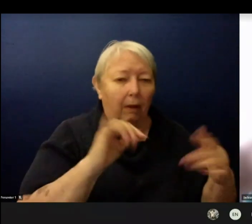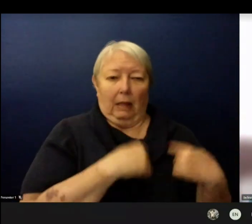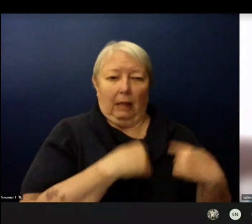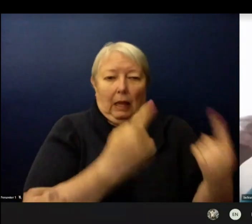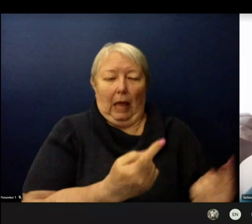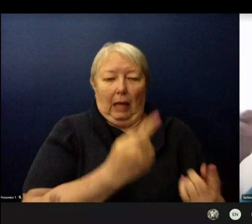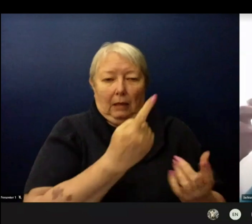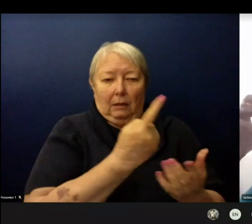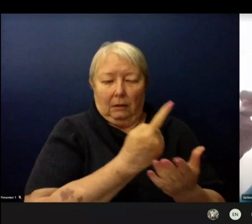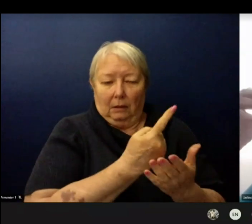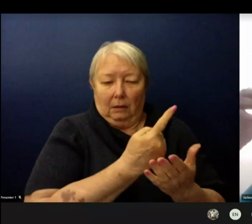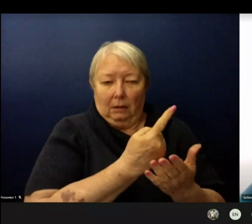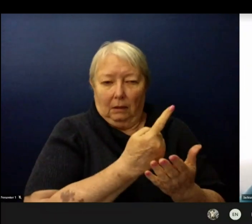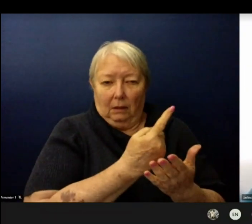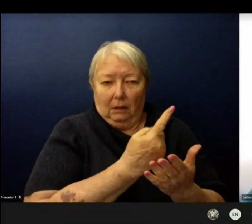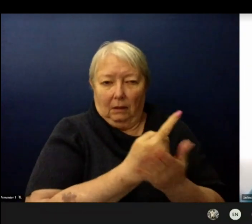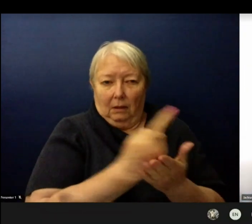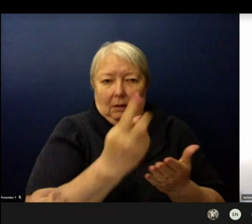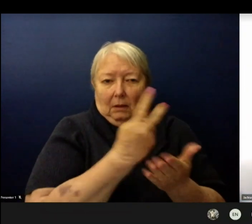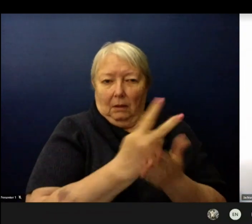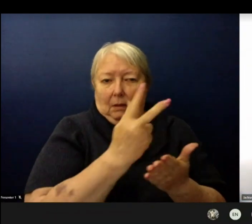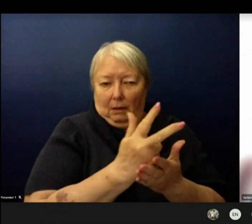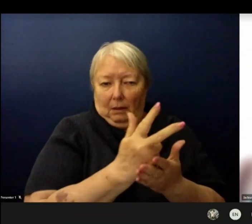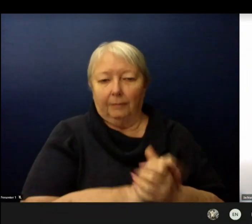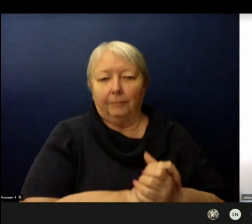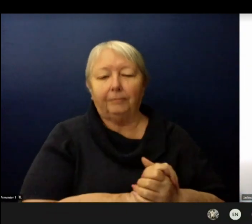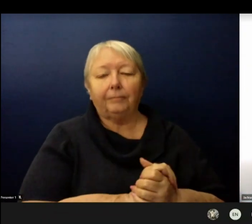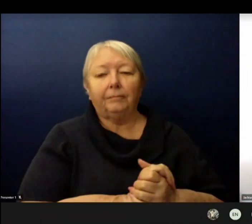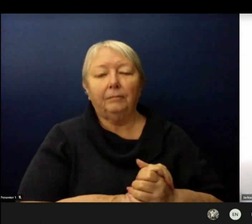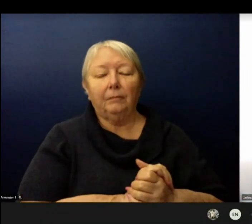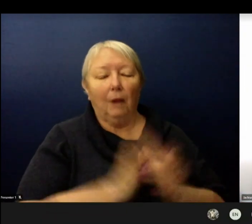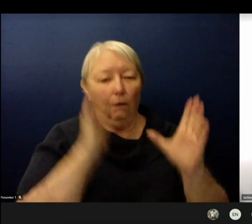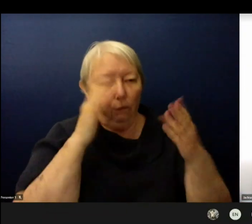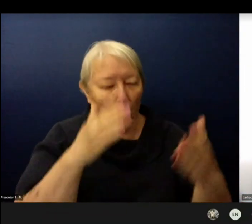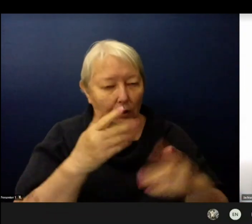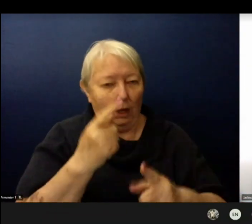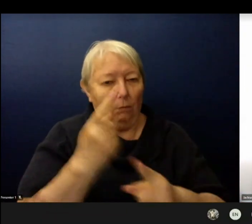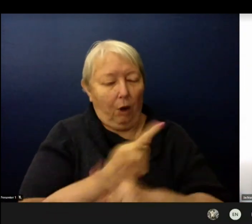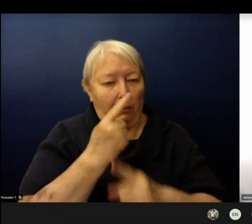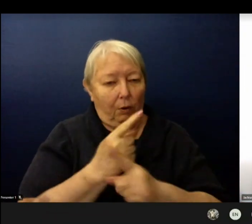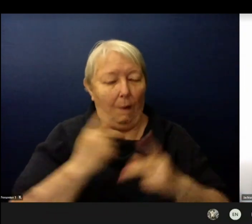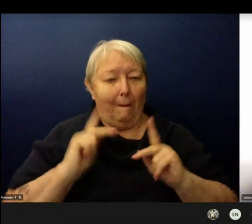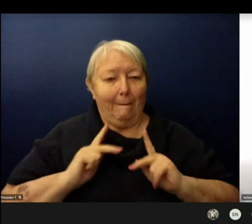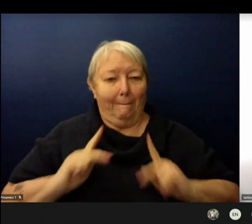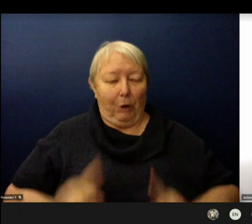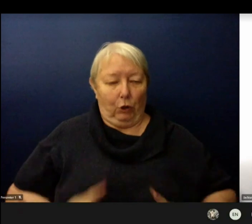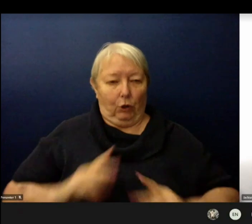Our proper protocols. Remaining distant from our peers and our our educators.